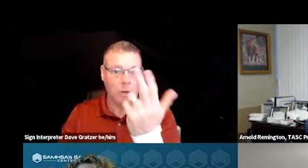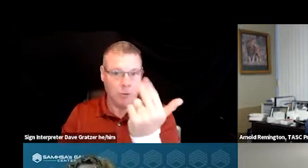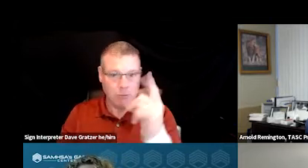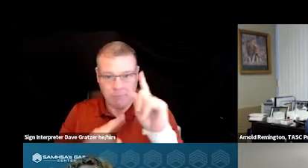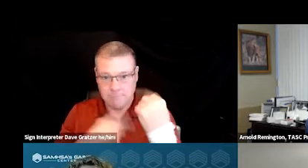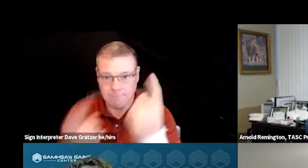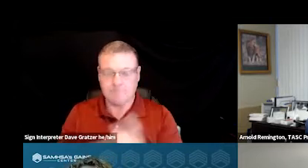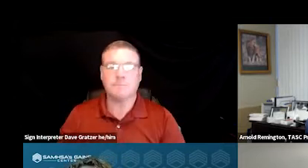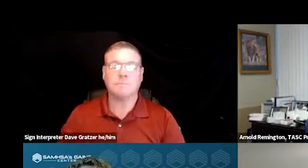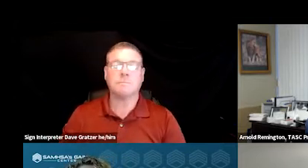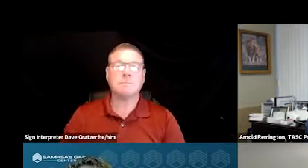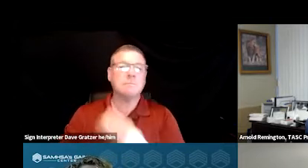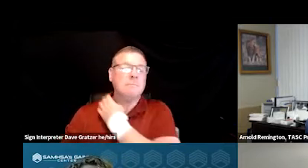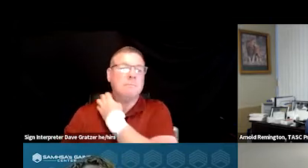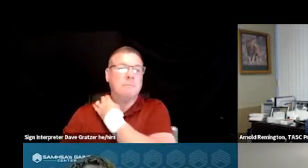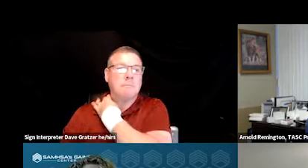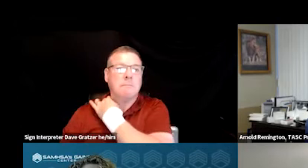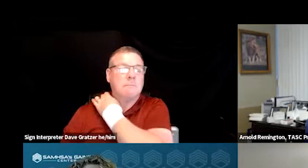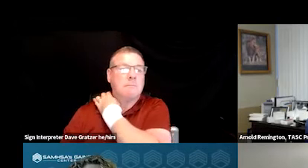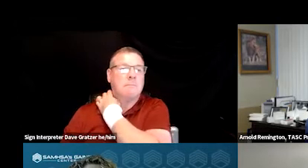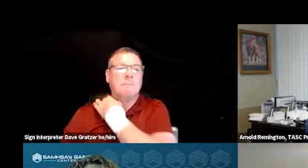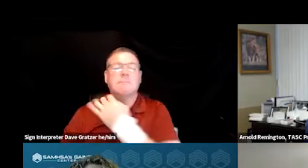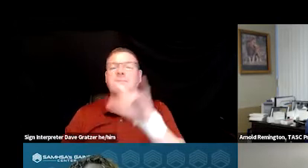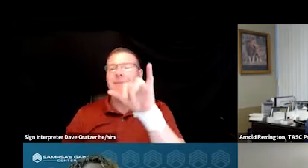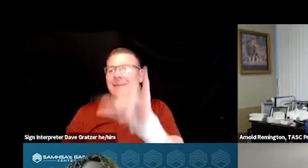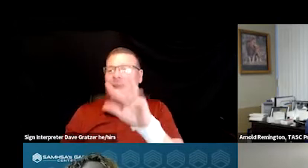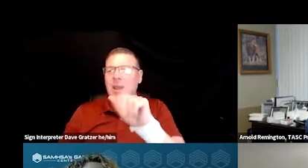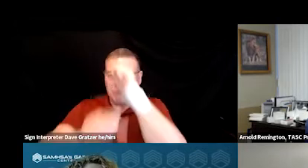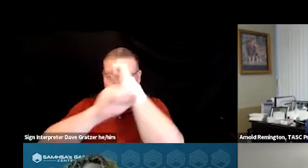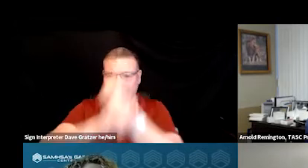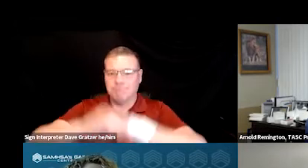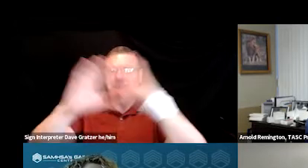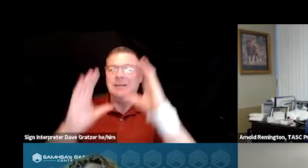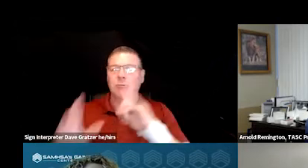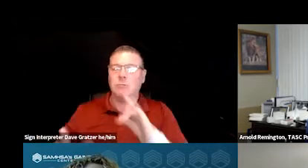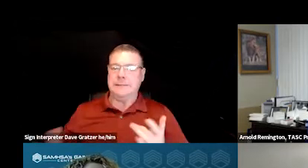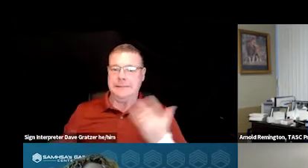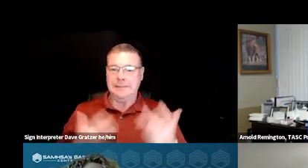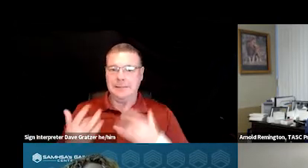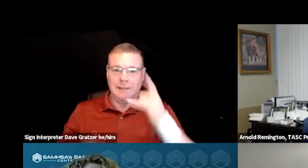This was really a vision of that was really exciting for us as an organization,